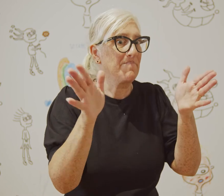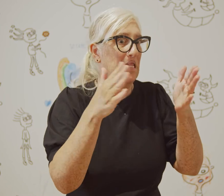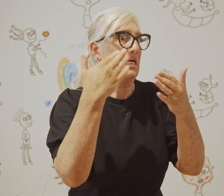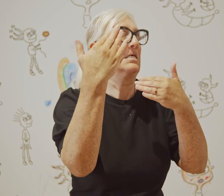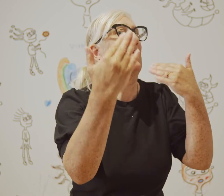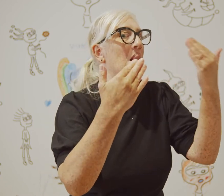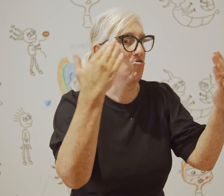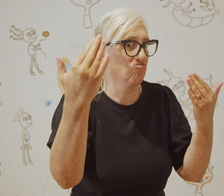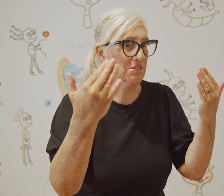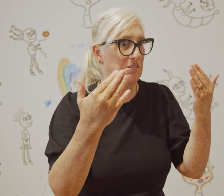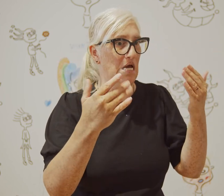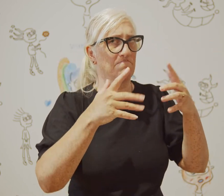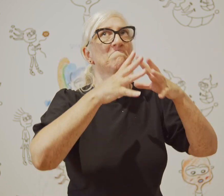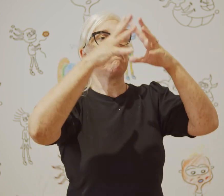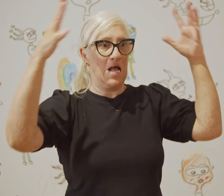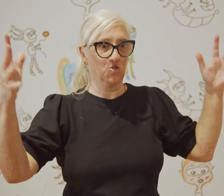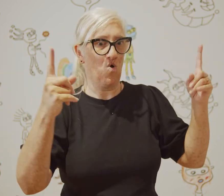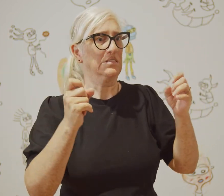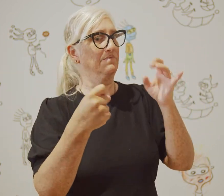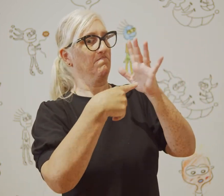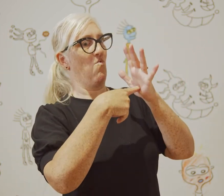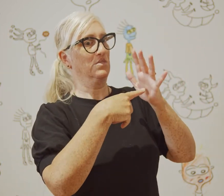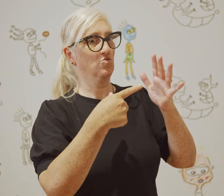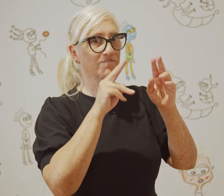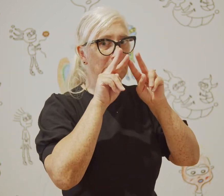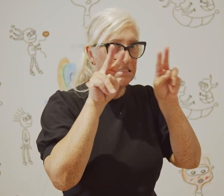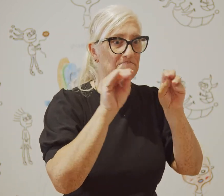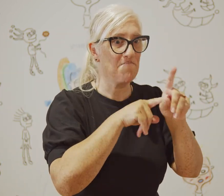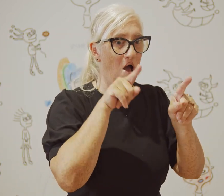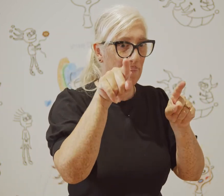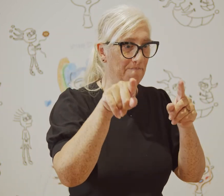Public galleries who have quite a reach would be a wonderful thing,